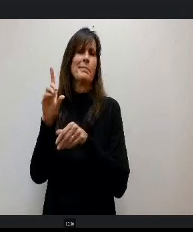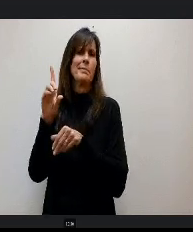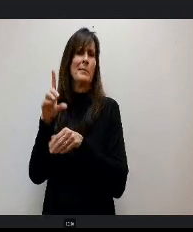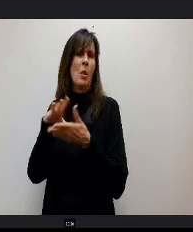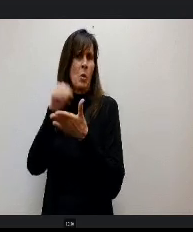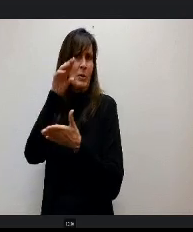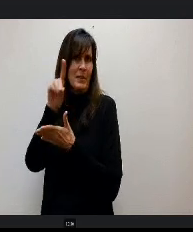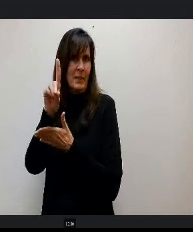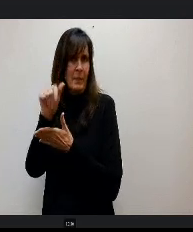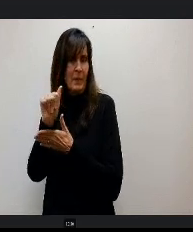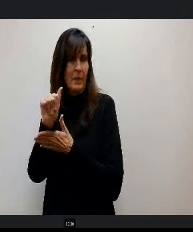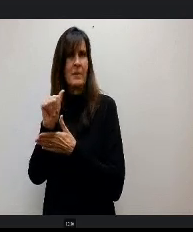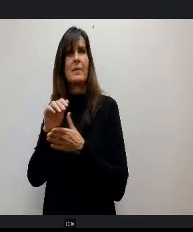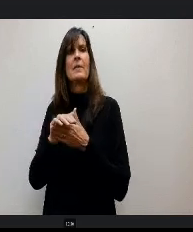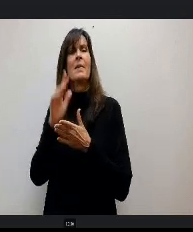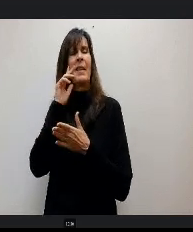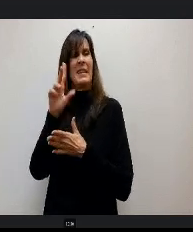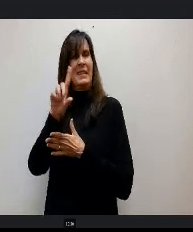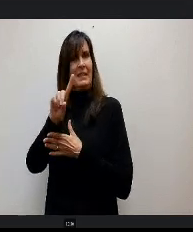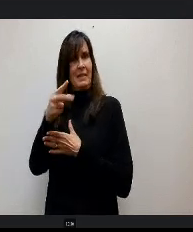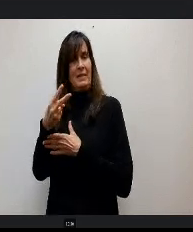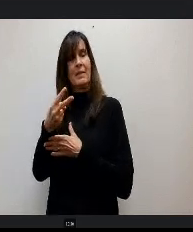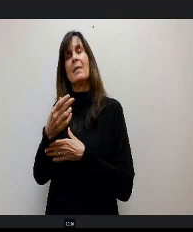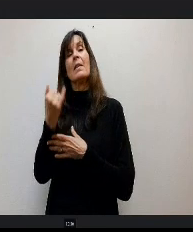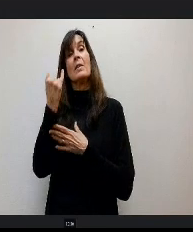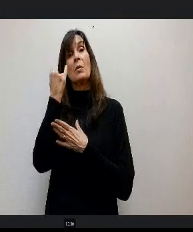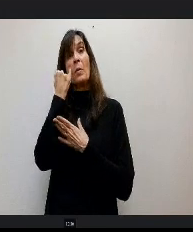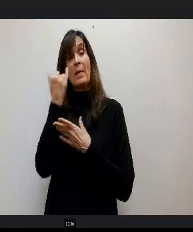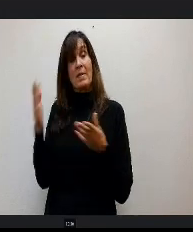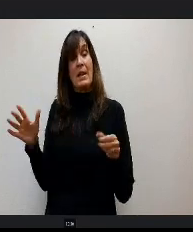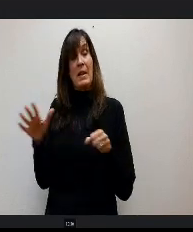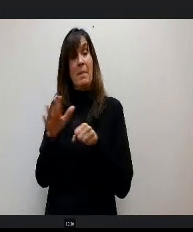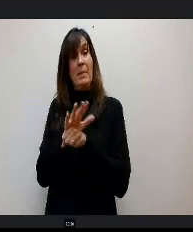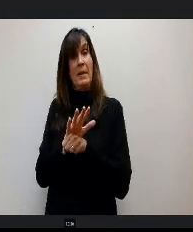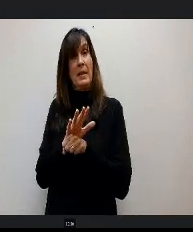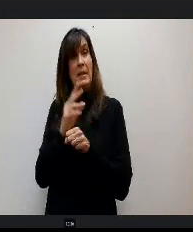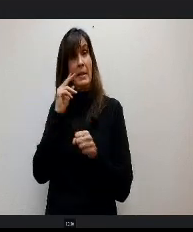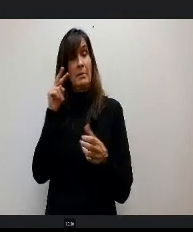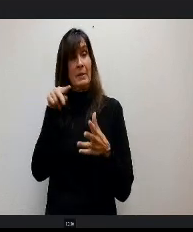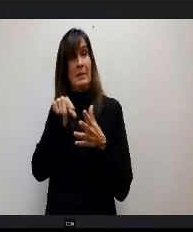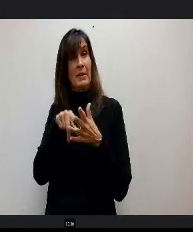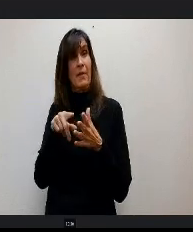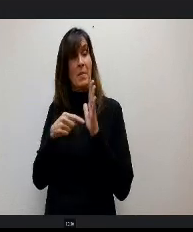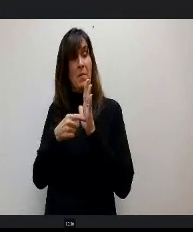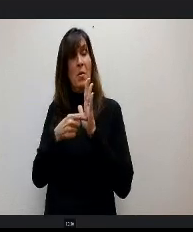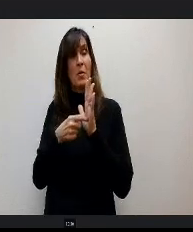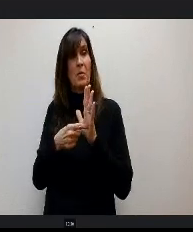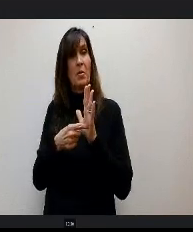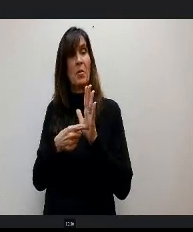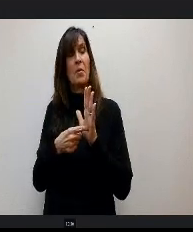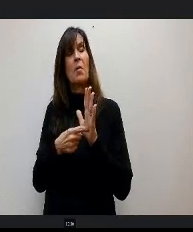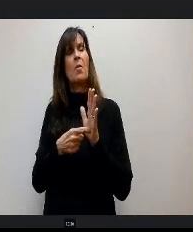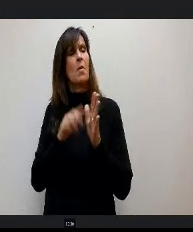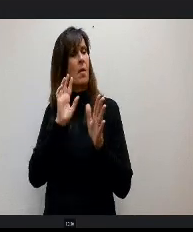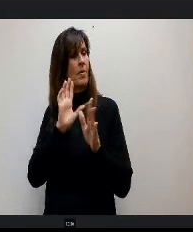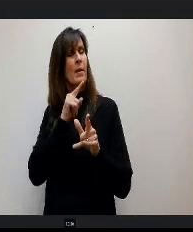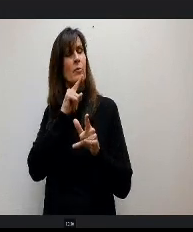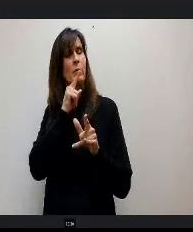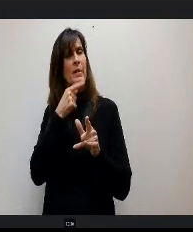Valley students who complete the discovery model a concrete skill based curriculum that has the power to create positive change in students.